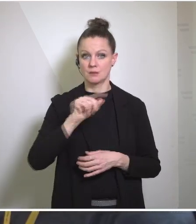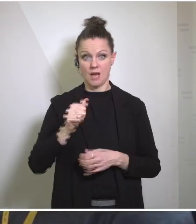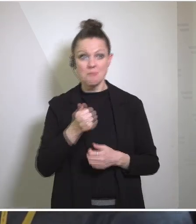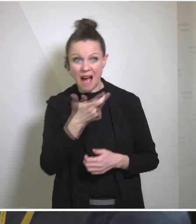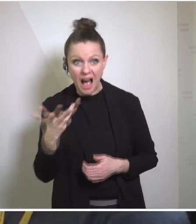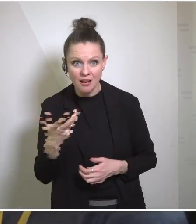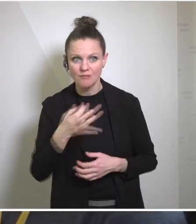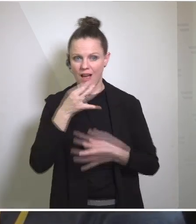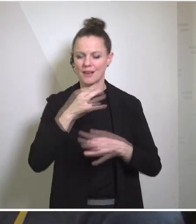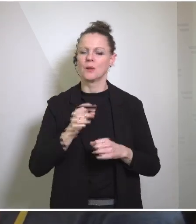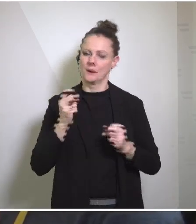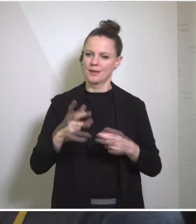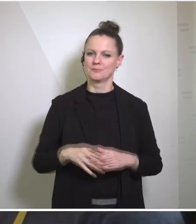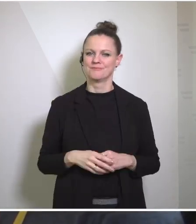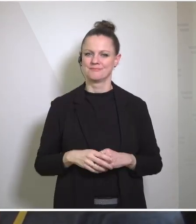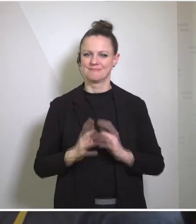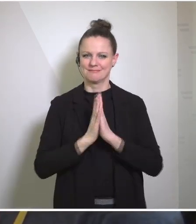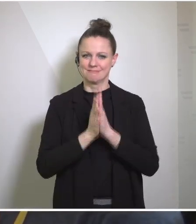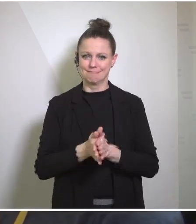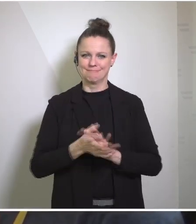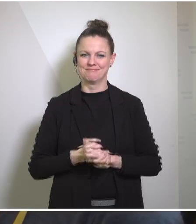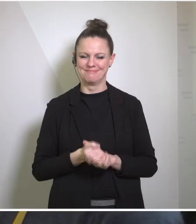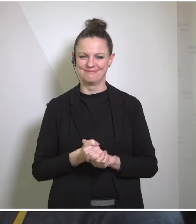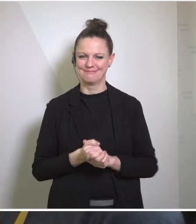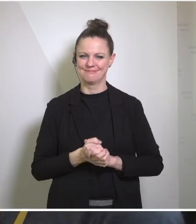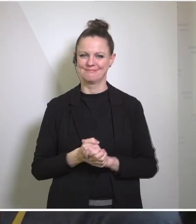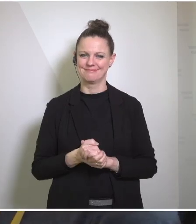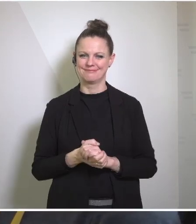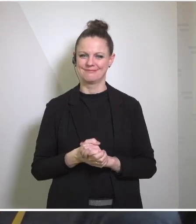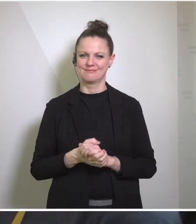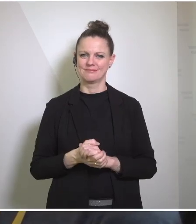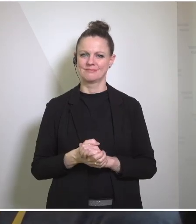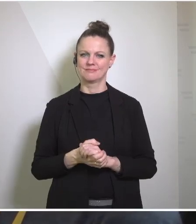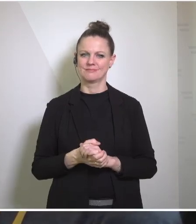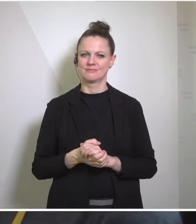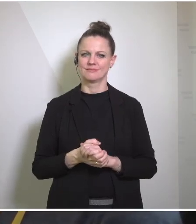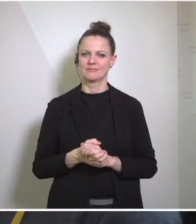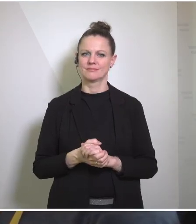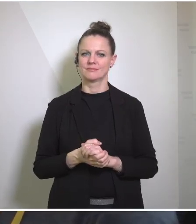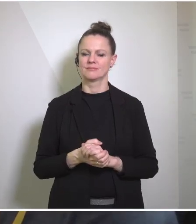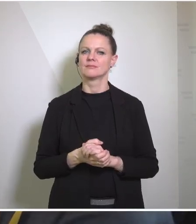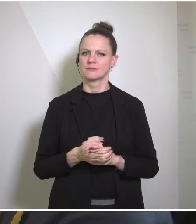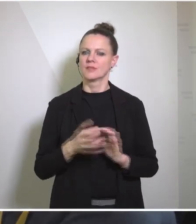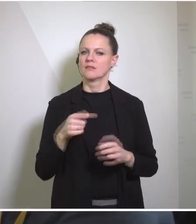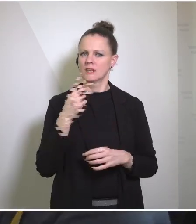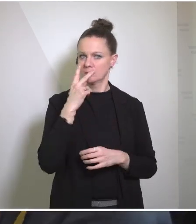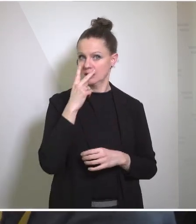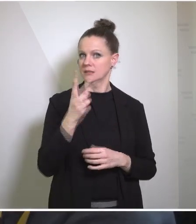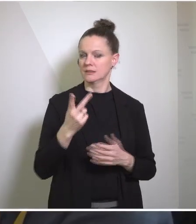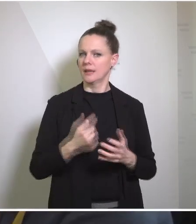Reporter: Yeah. Please bear with me. We've seen increasingly critical comments from President